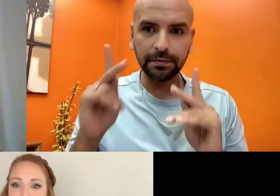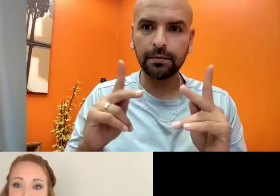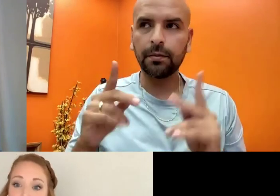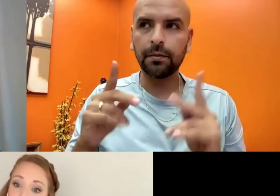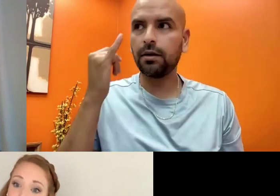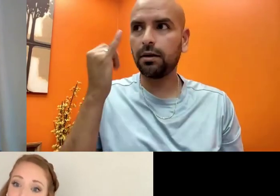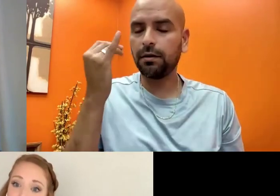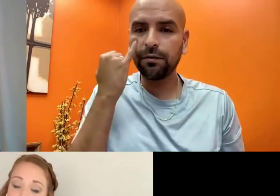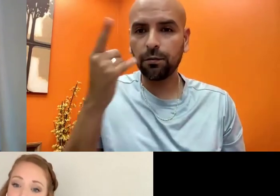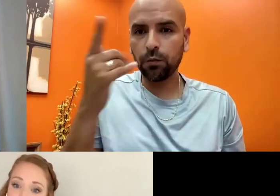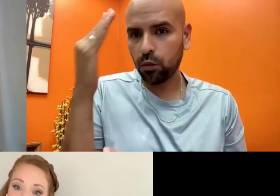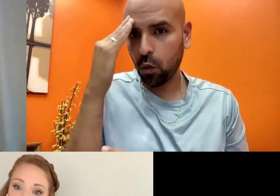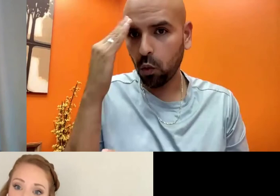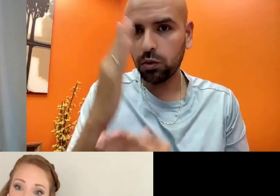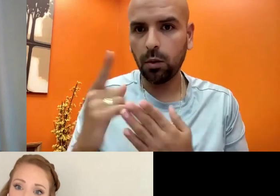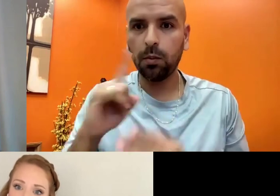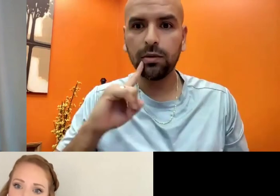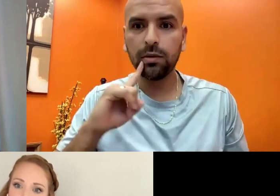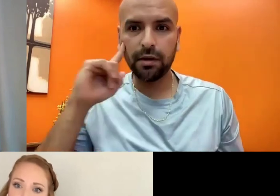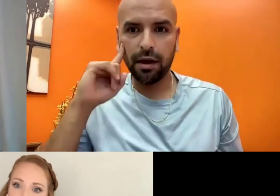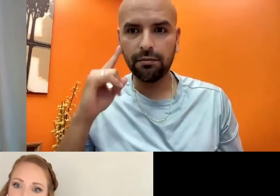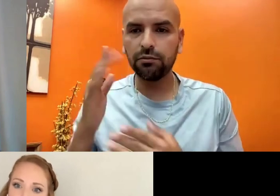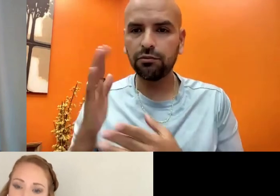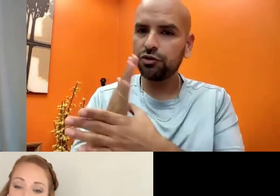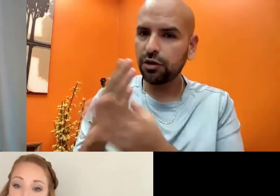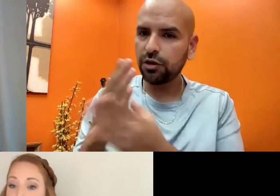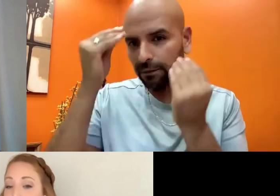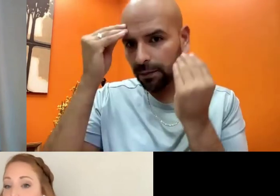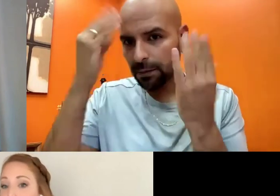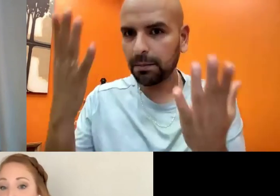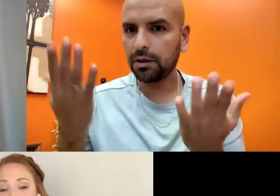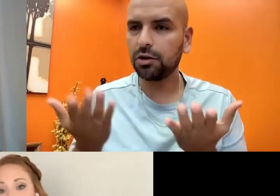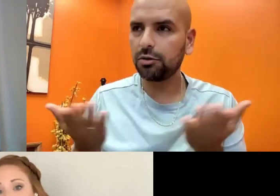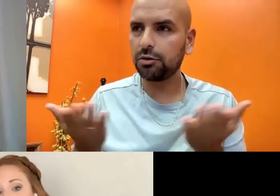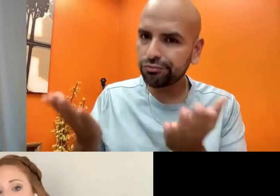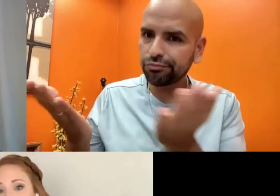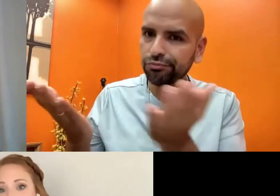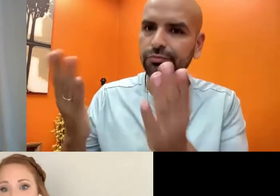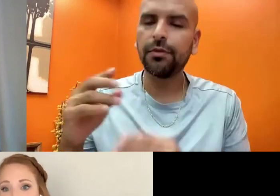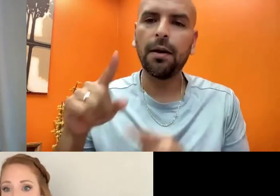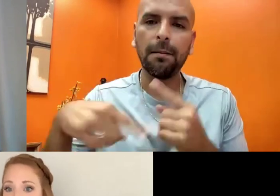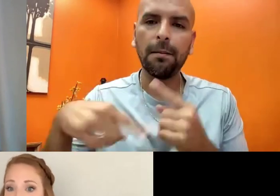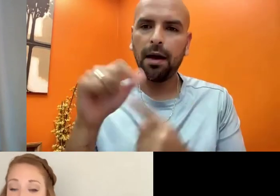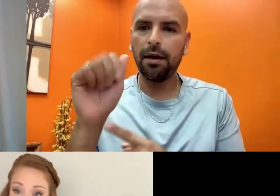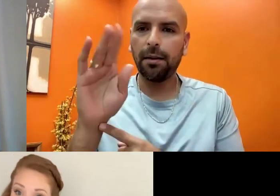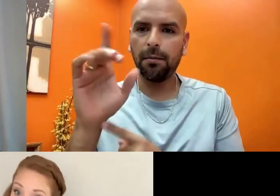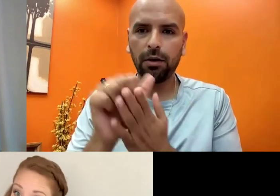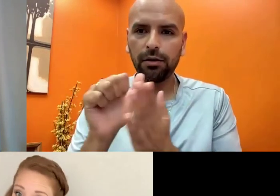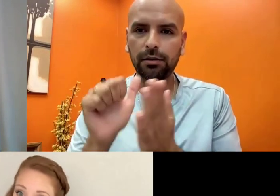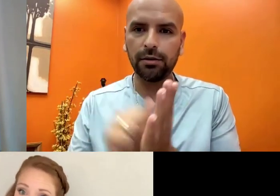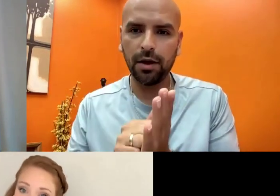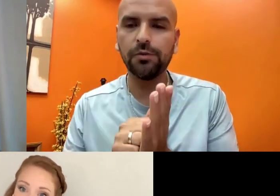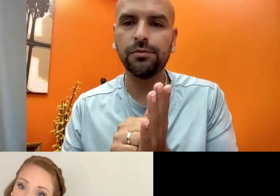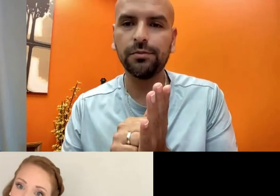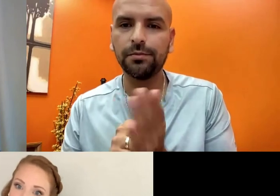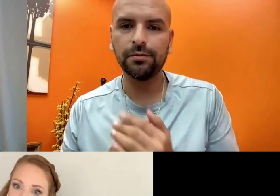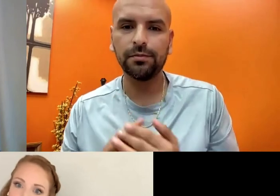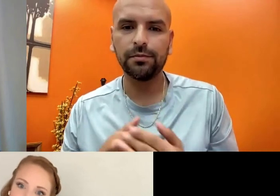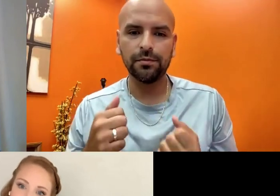you know, a sad individual or maybe if you know somebody in the deaf Community or if you are the individual and courage